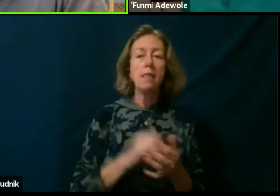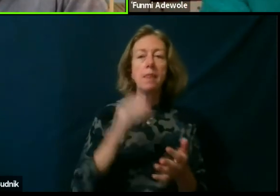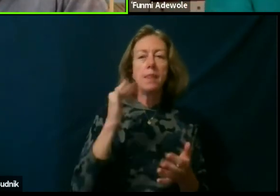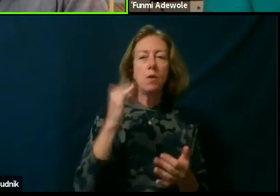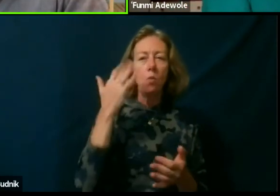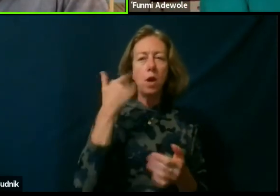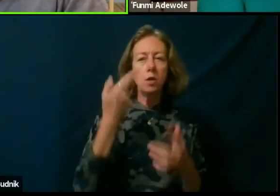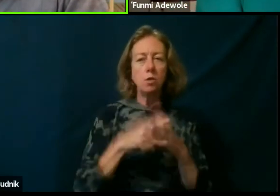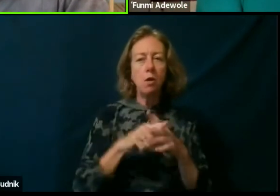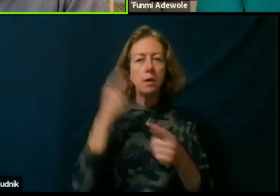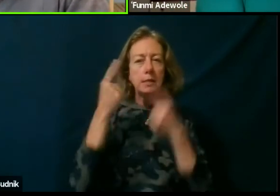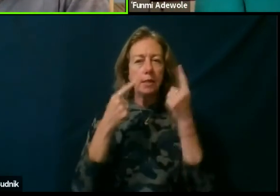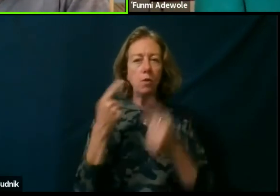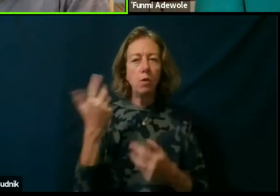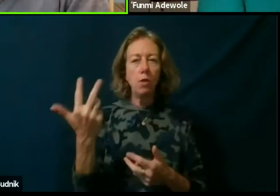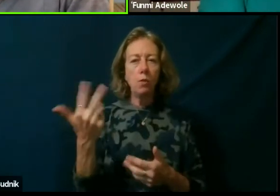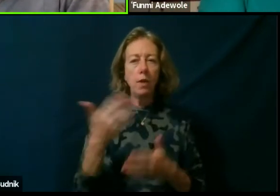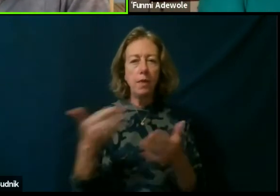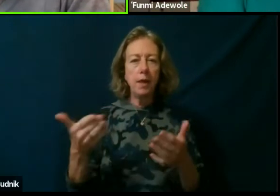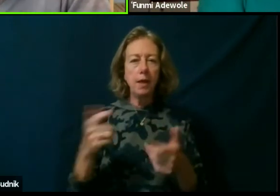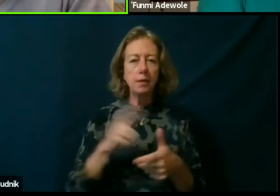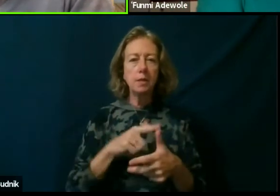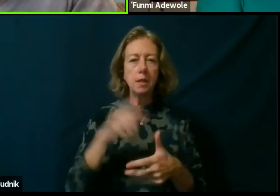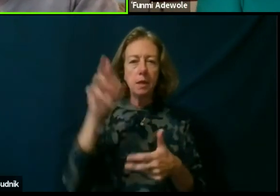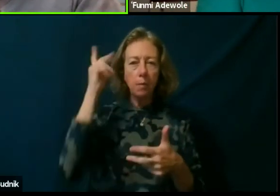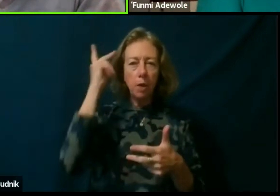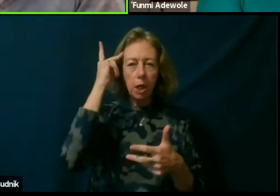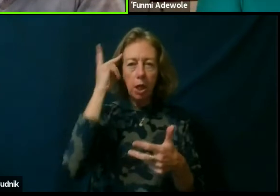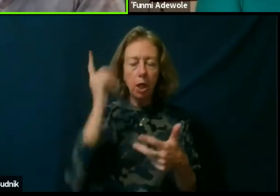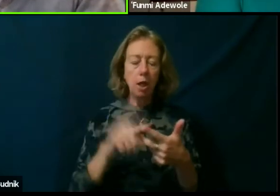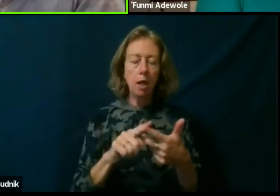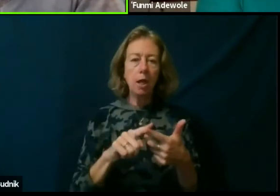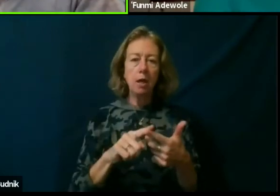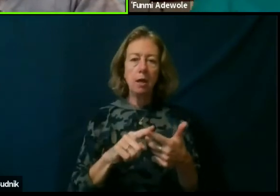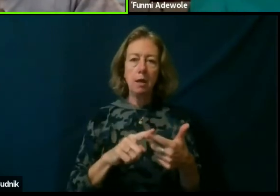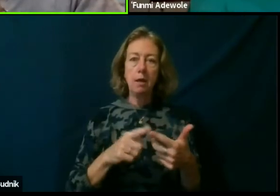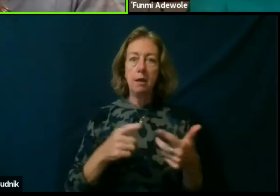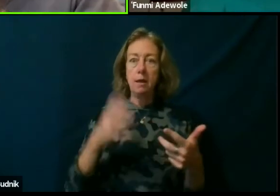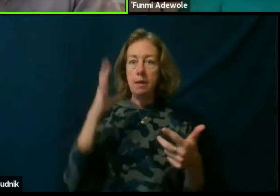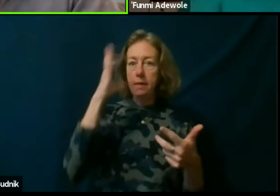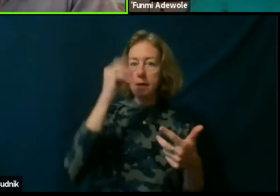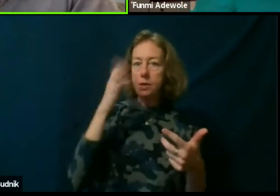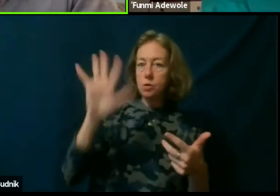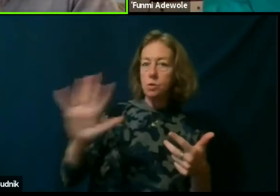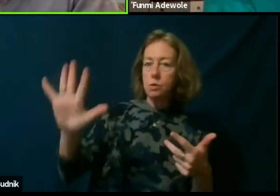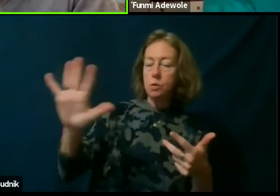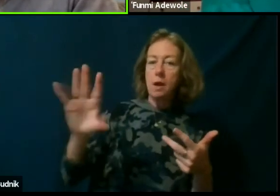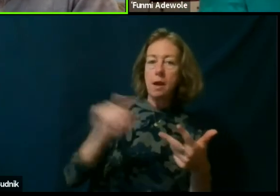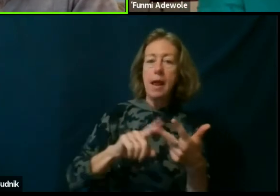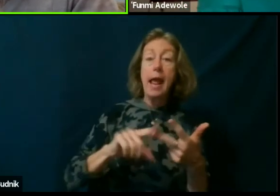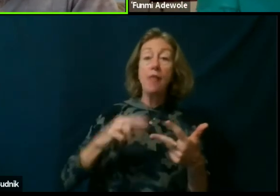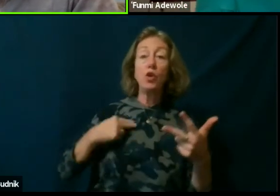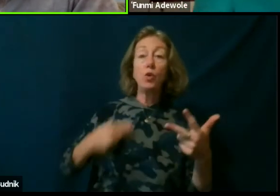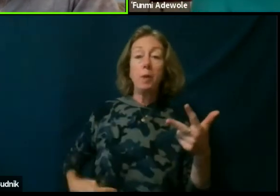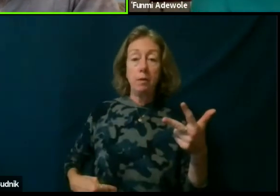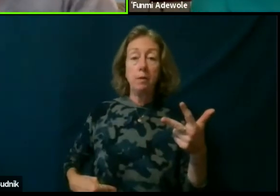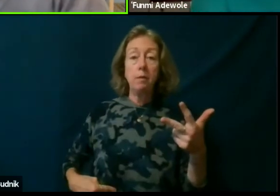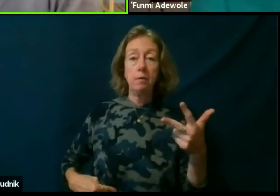I mentioned early on, the political component, the aesthetic component, and the humane component, of what I mean by decolonizing dramaturgy